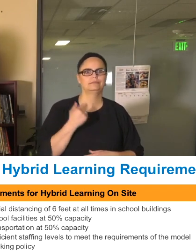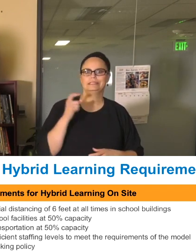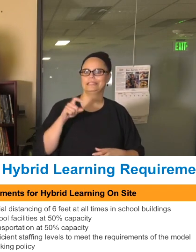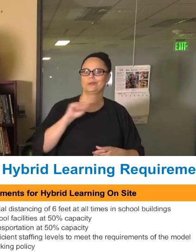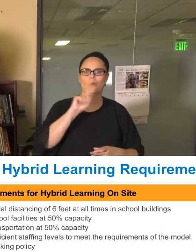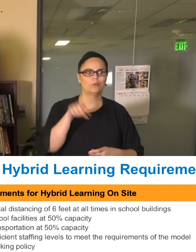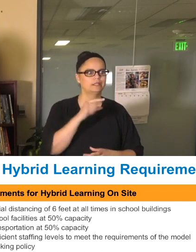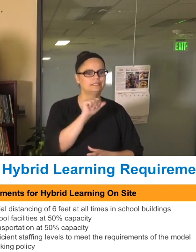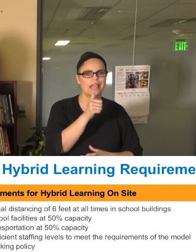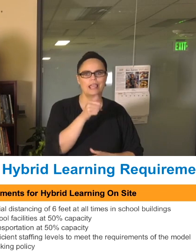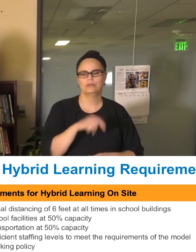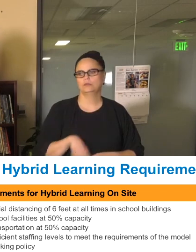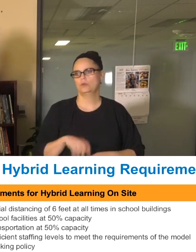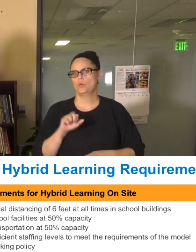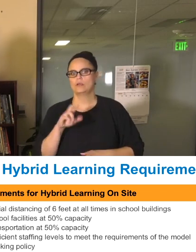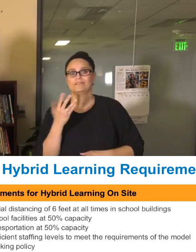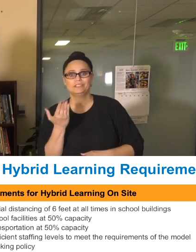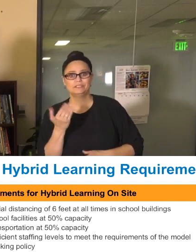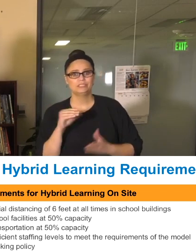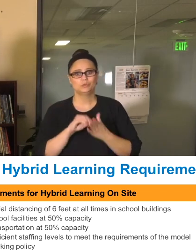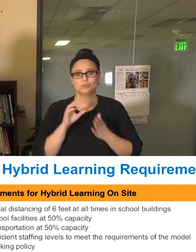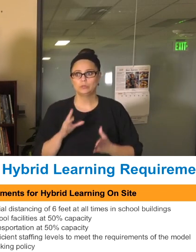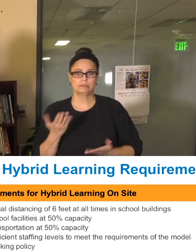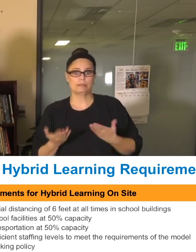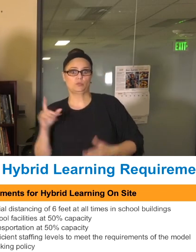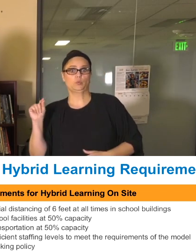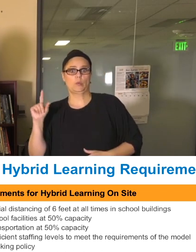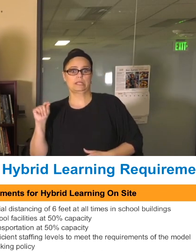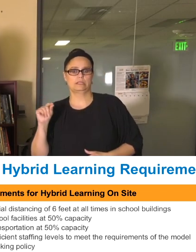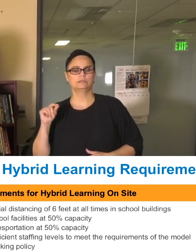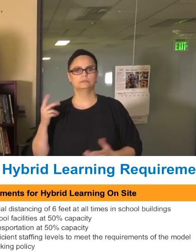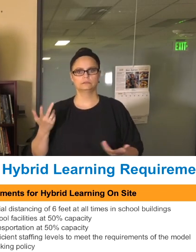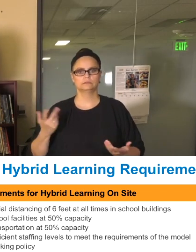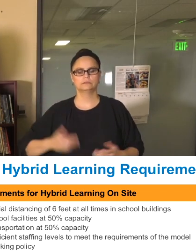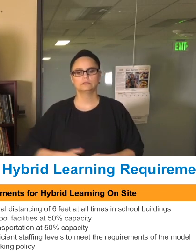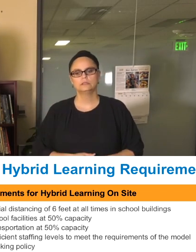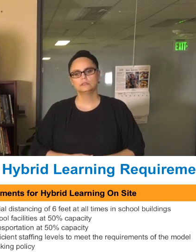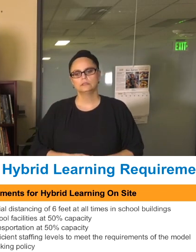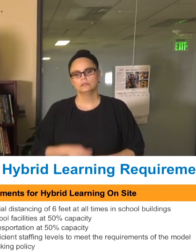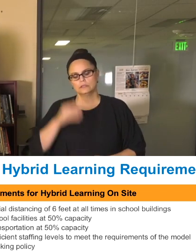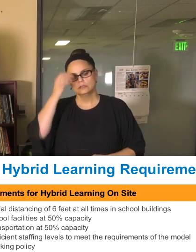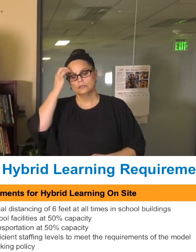to follow our guidelines. Obviously, the school rituals and routines of how do we